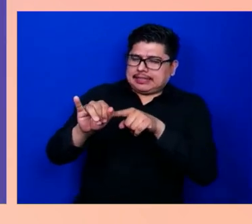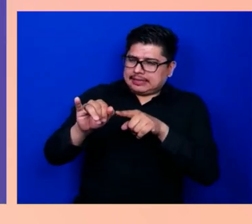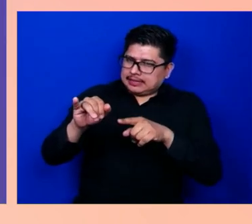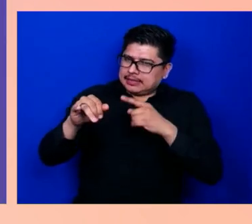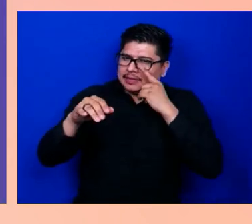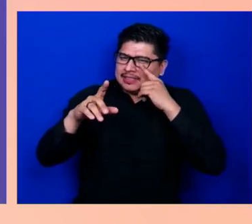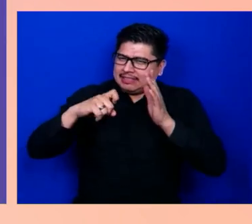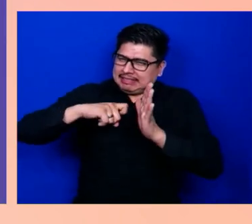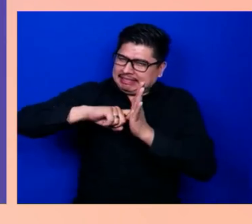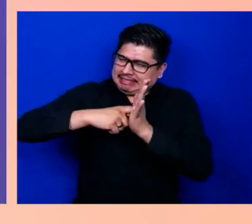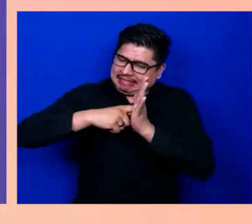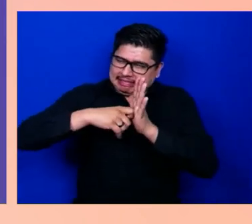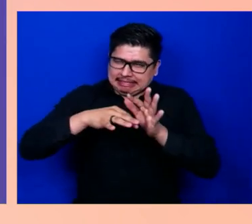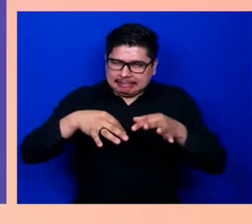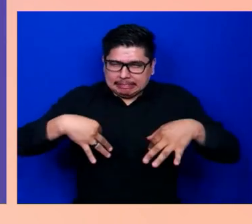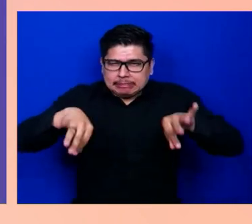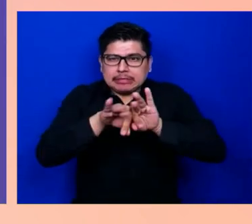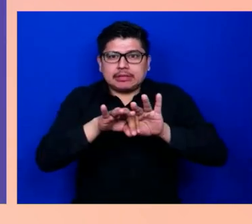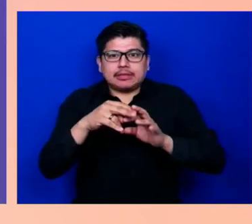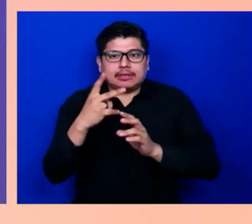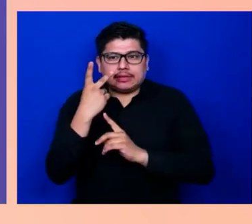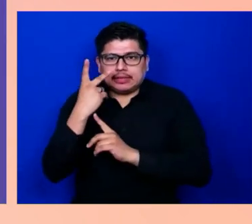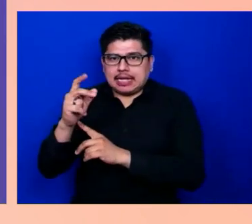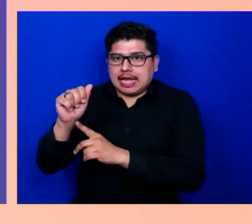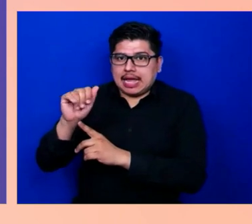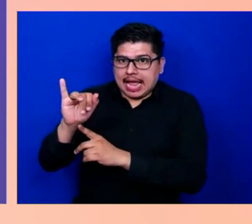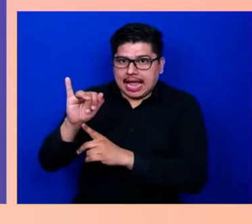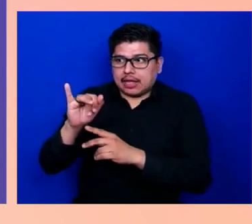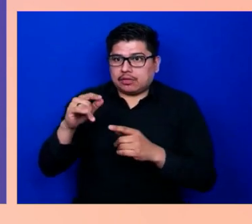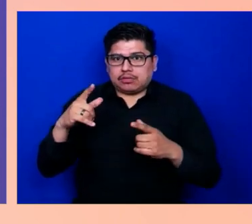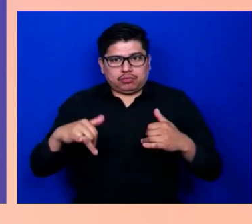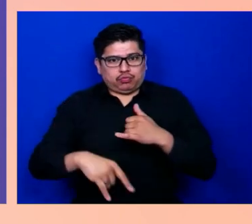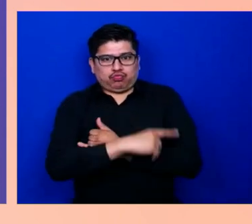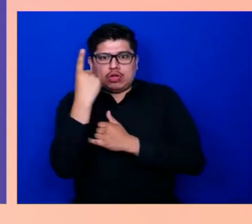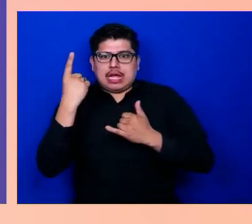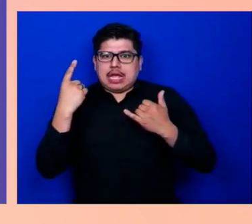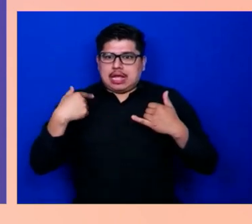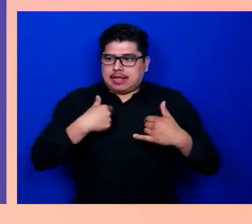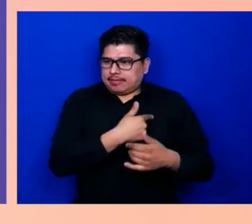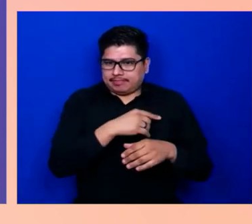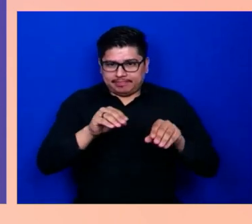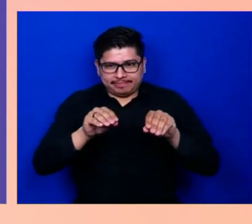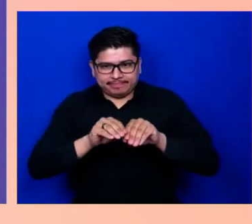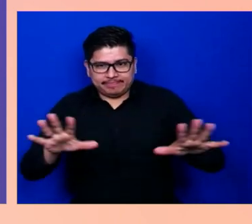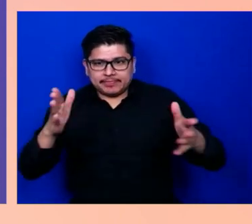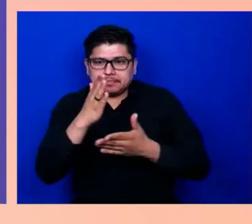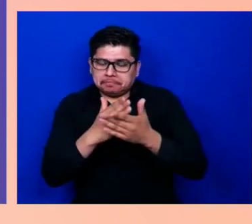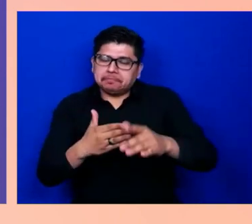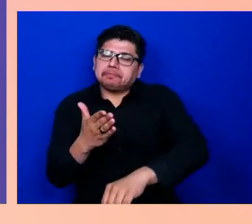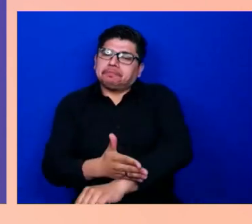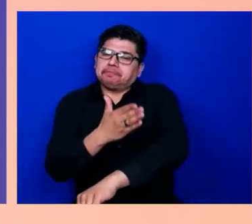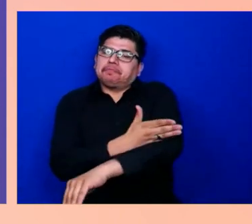Today, we're launching some improvements to how we describe photos, and over the upcoming weeks,